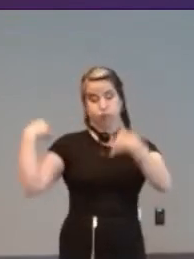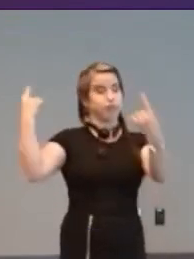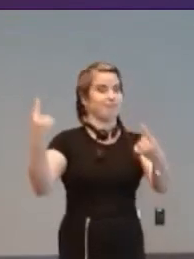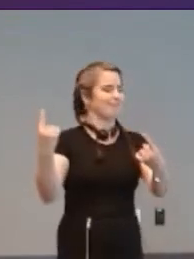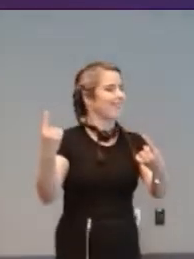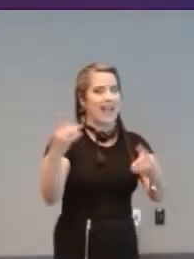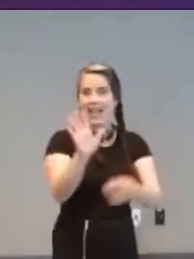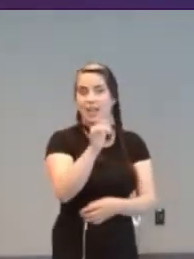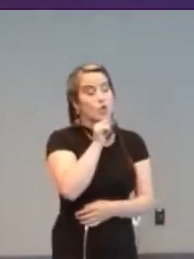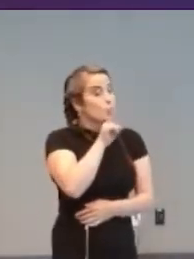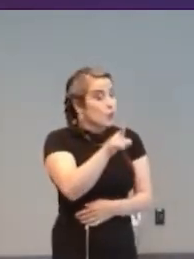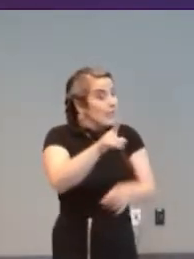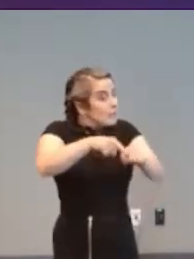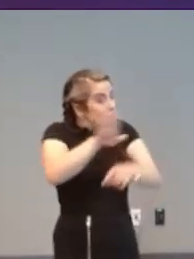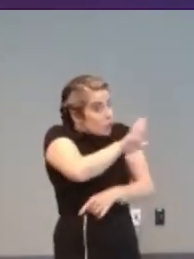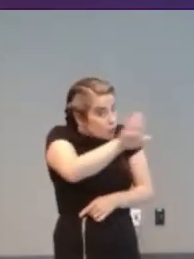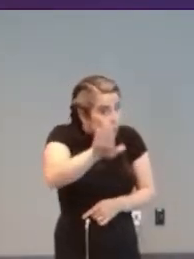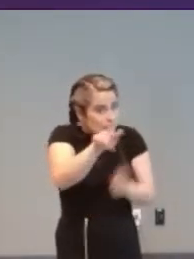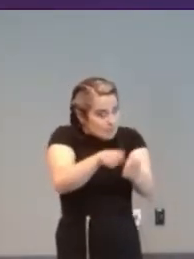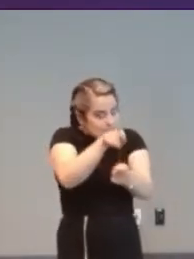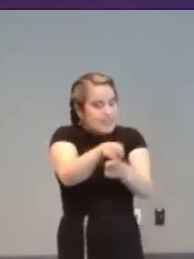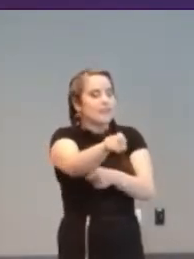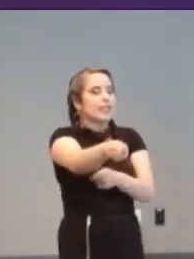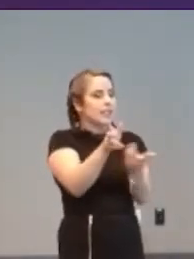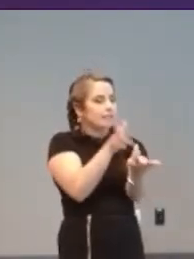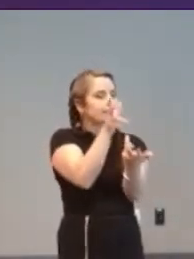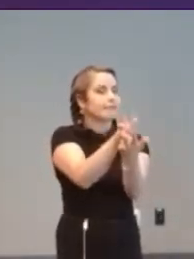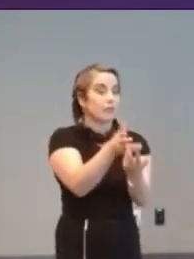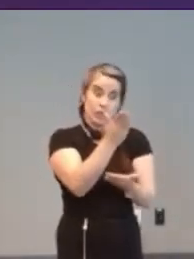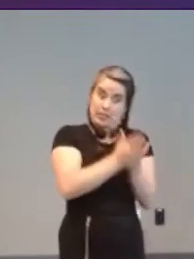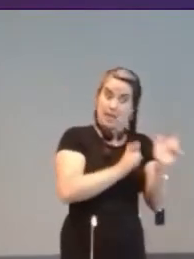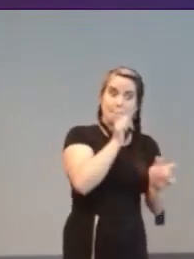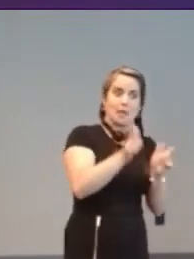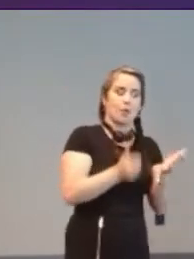what you need uh and for some people the most accessible game is the one that's got you're